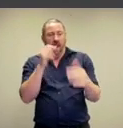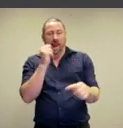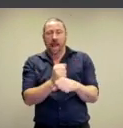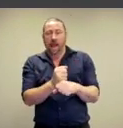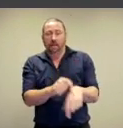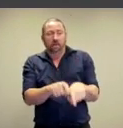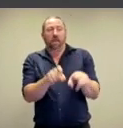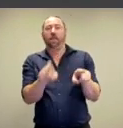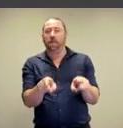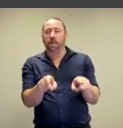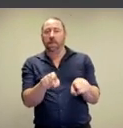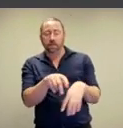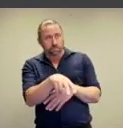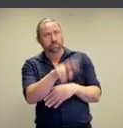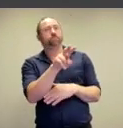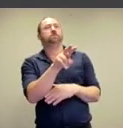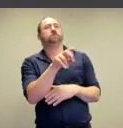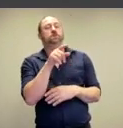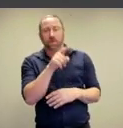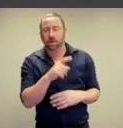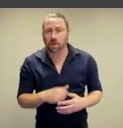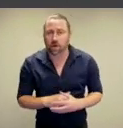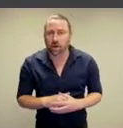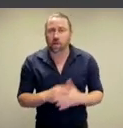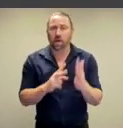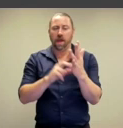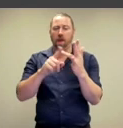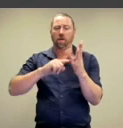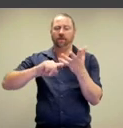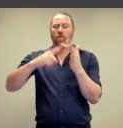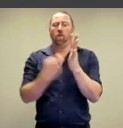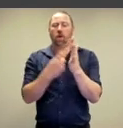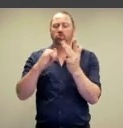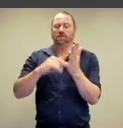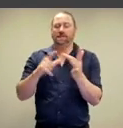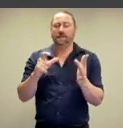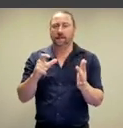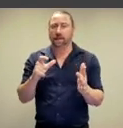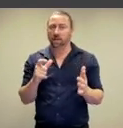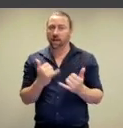in between her legs, this is